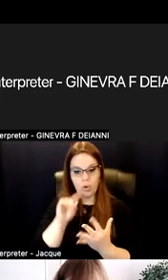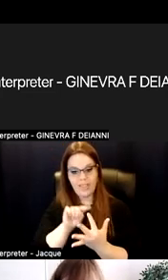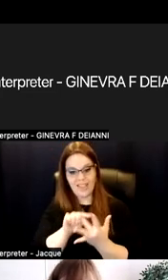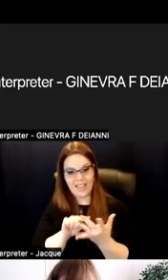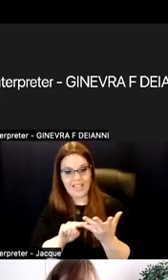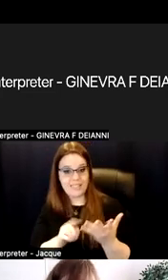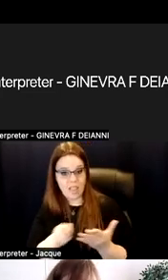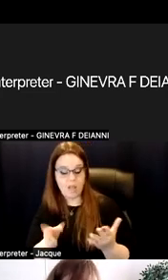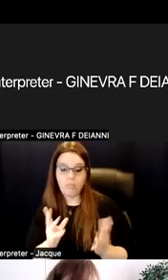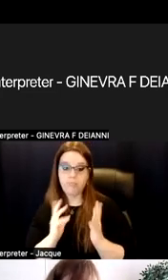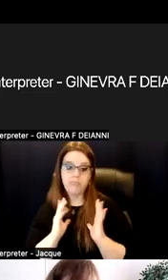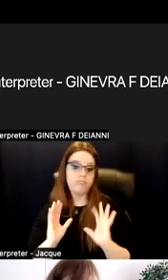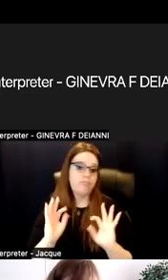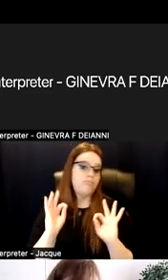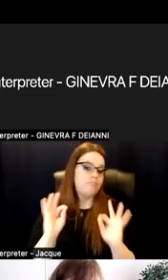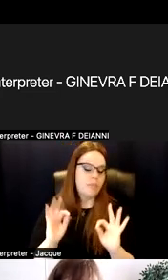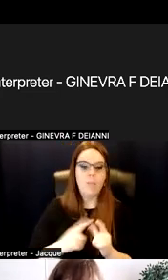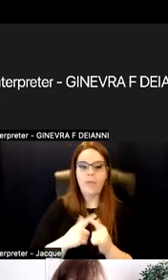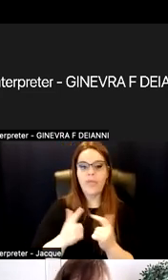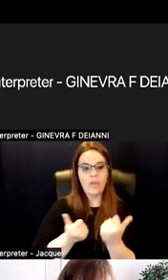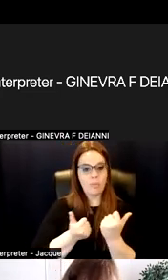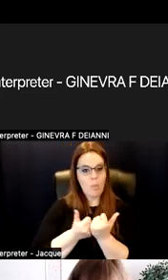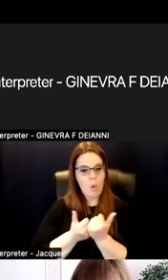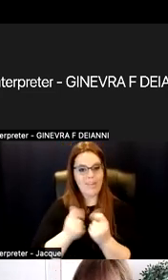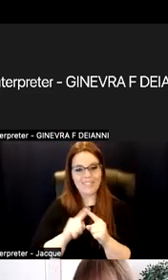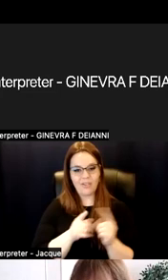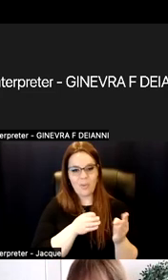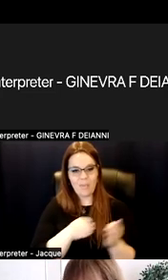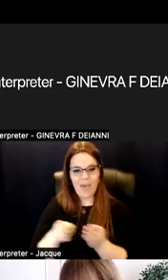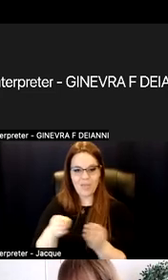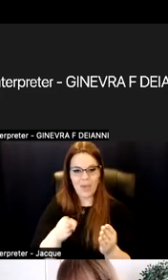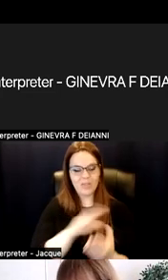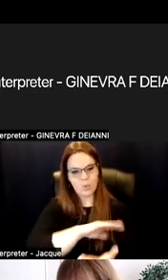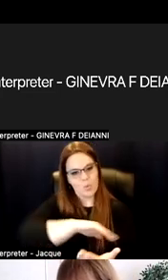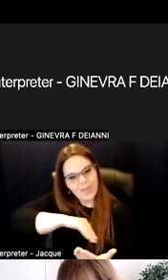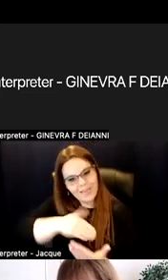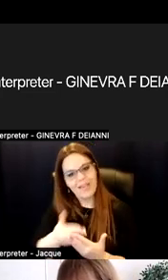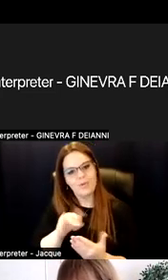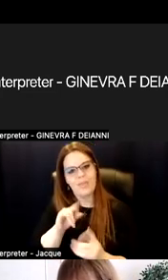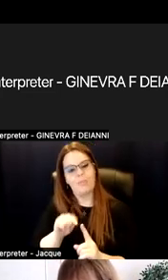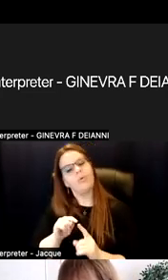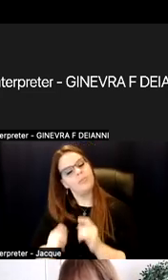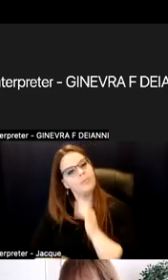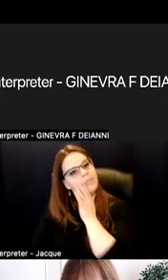But then while promoting, there can be different pathways to get to that point.